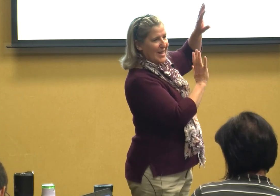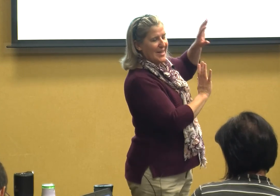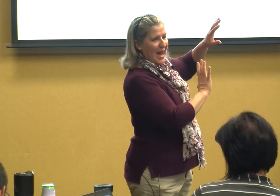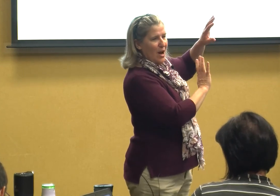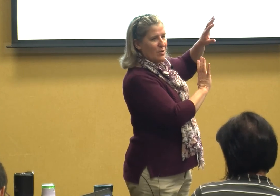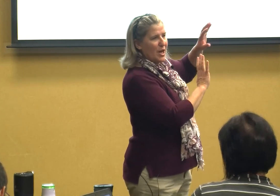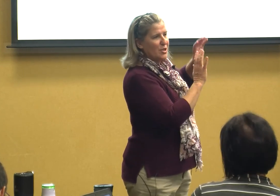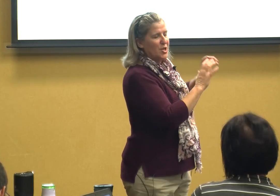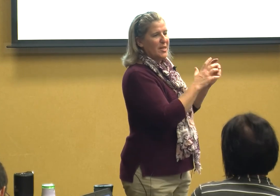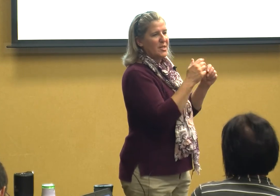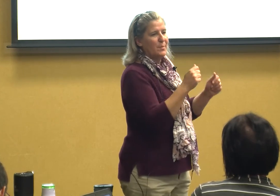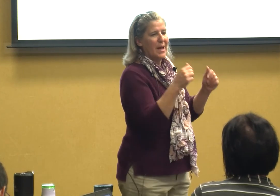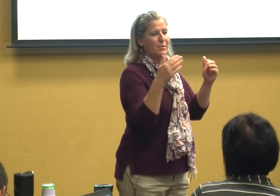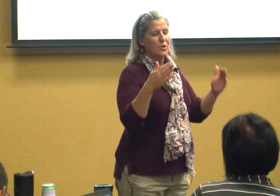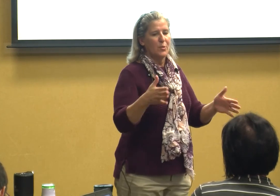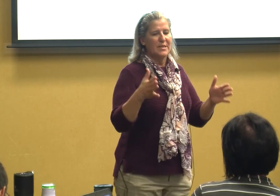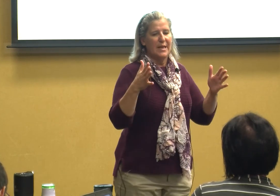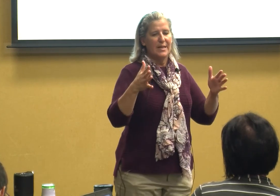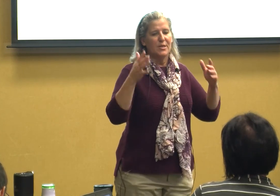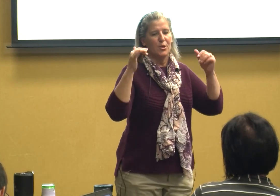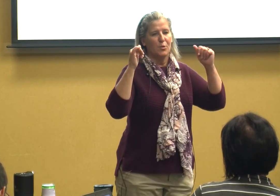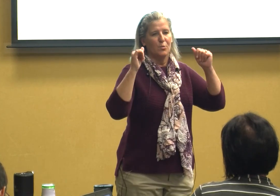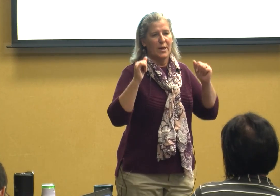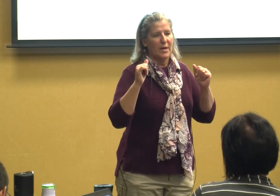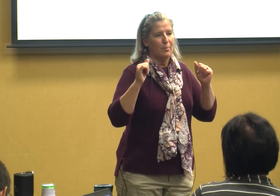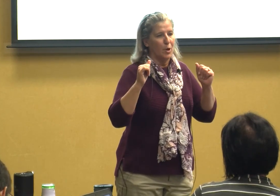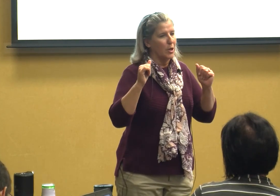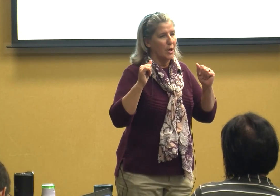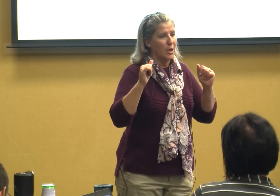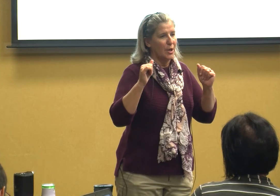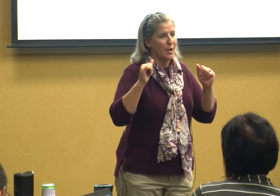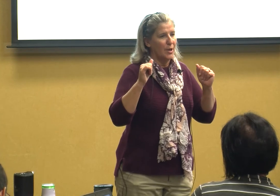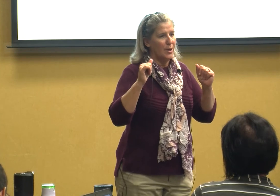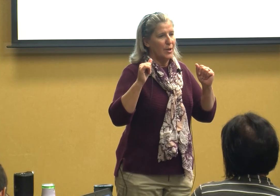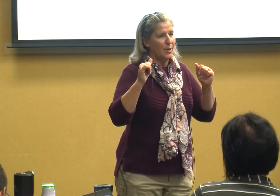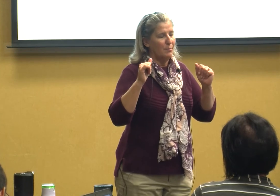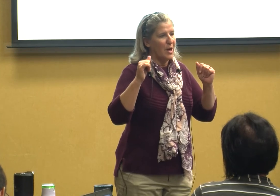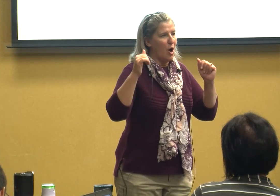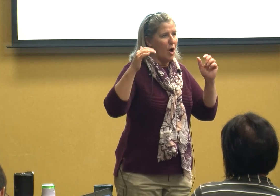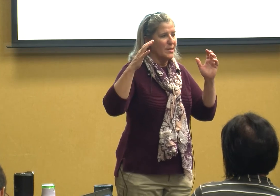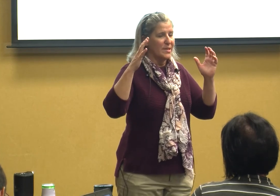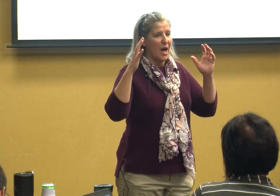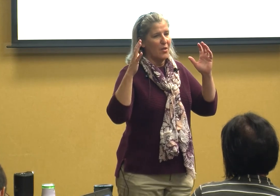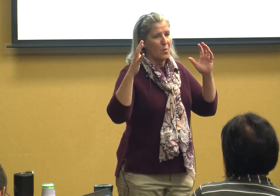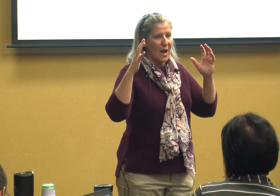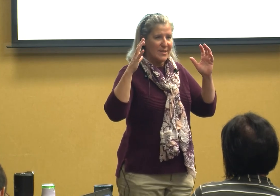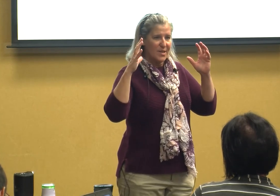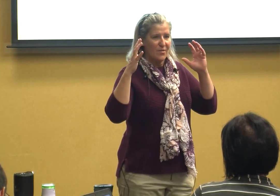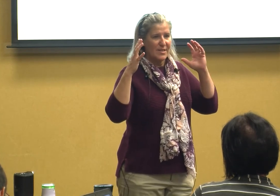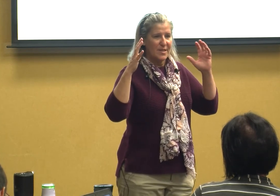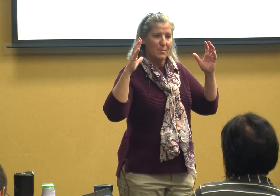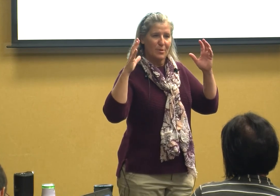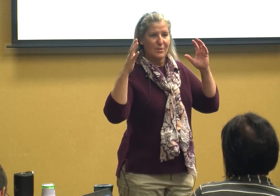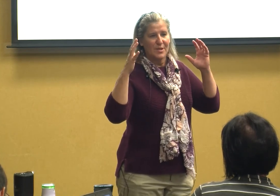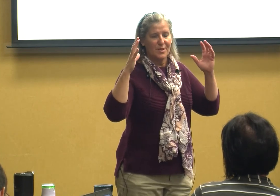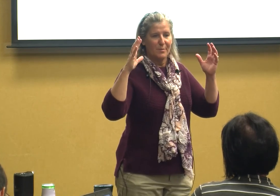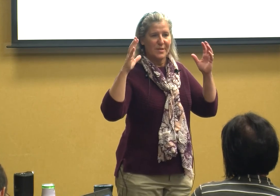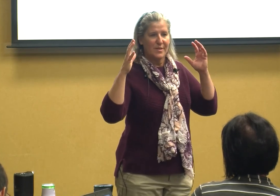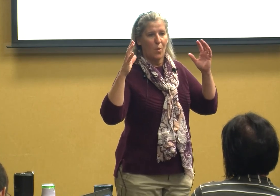down just to be able to attend to reading a book because otherwise their vestibular system is so